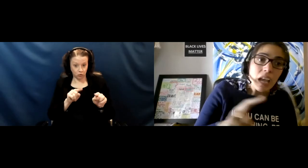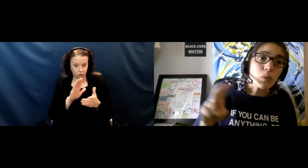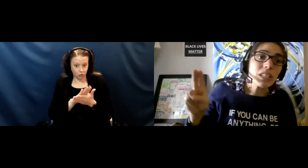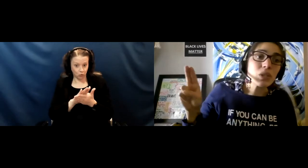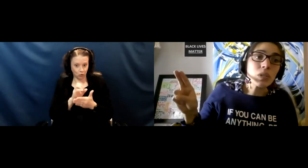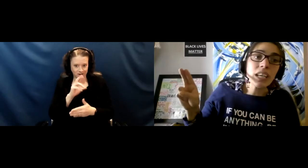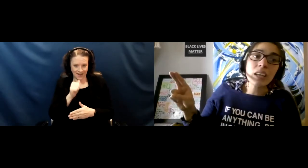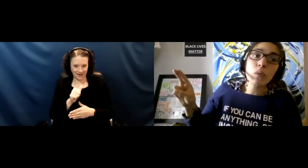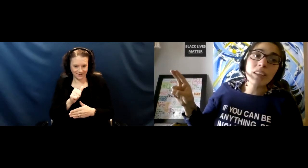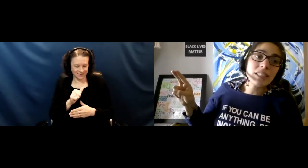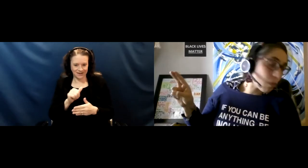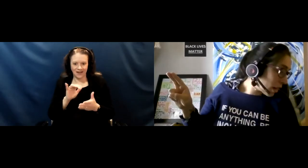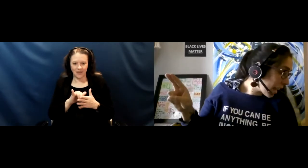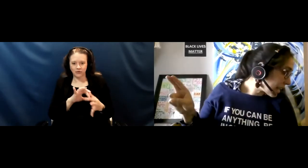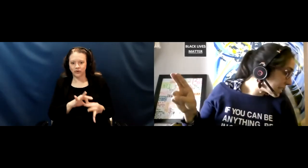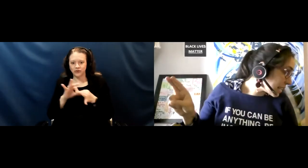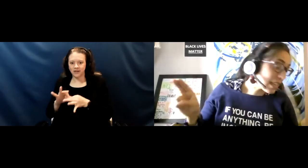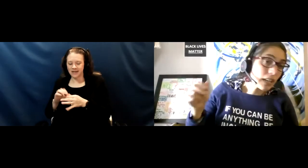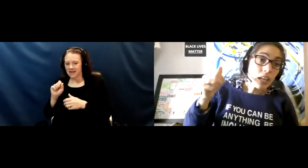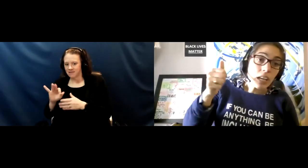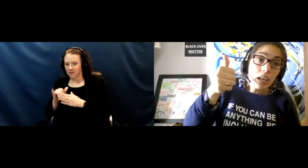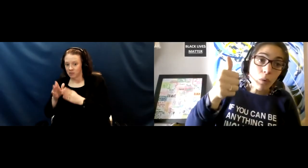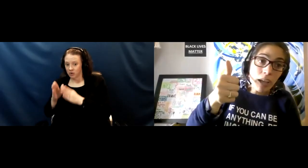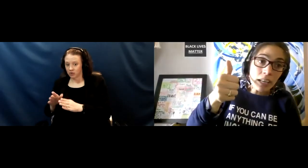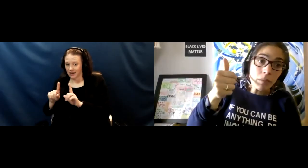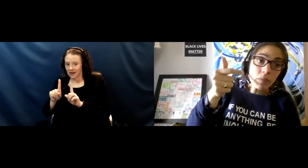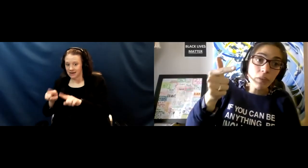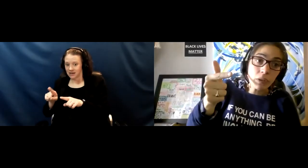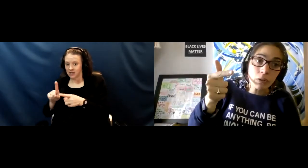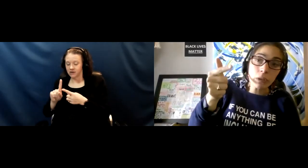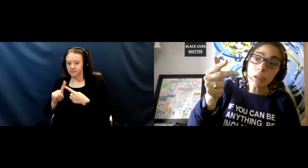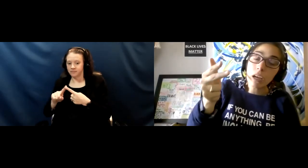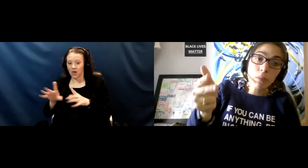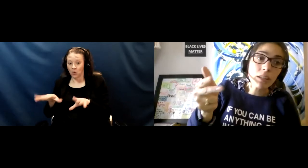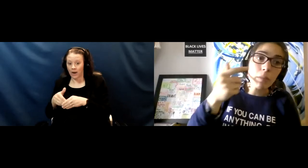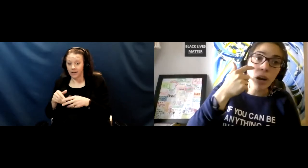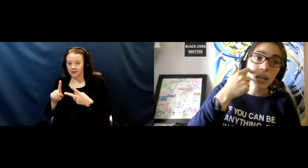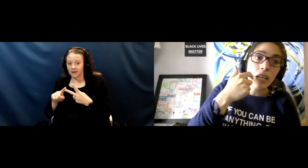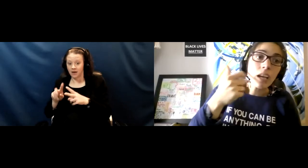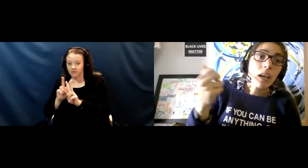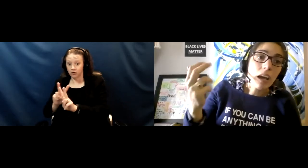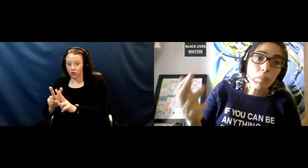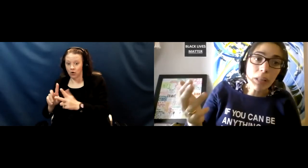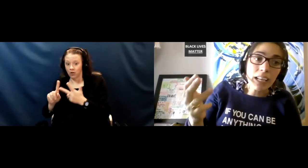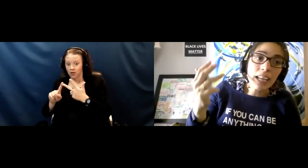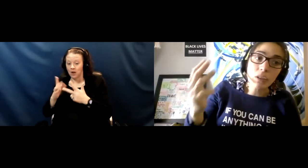It was associated whether someone had attended a wedding, a funeral, a birthday party, a play date,